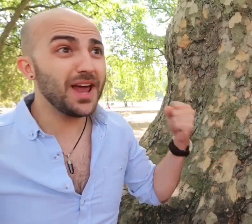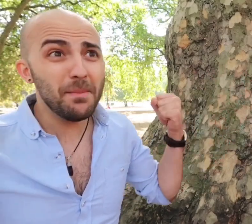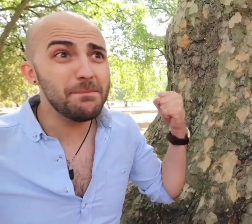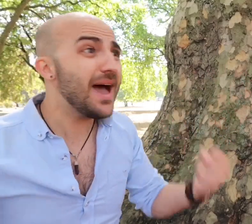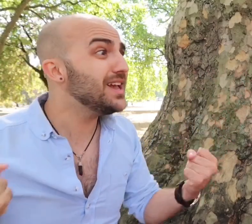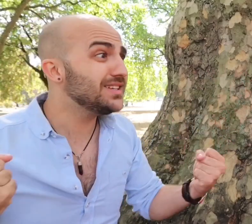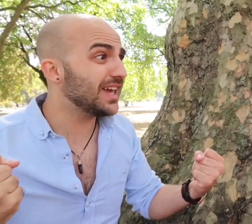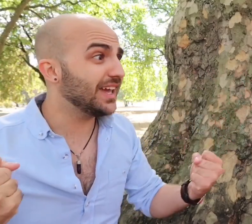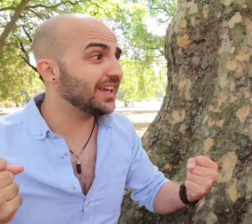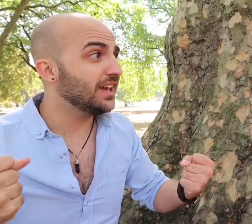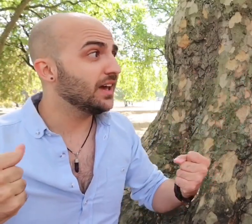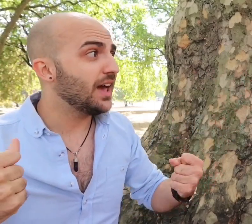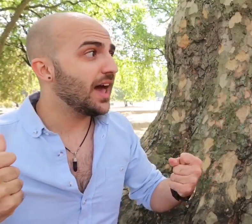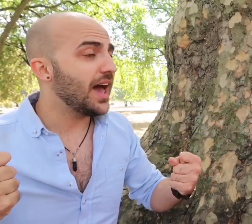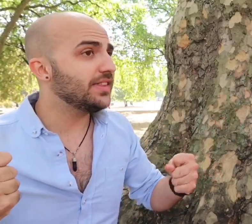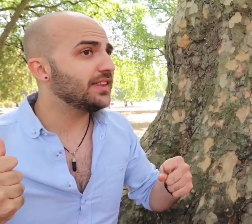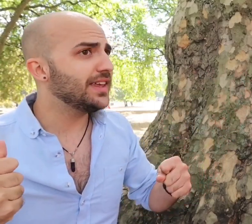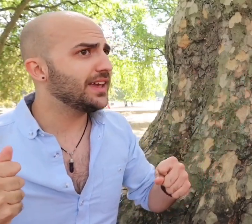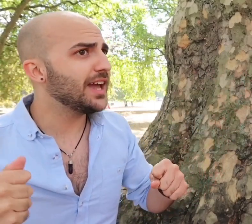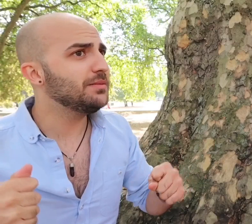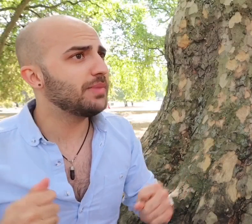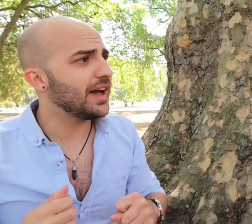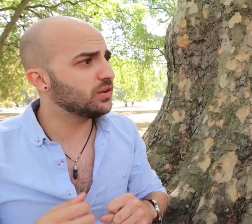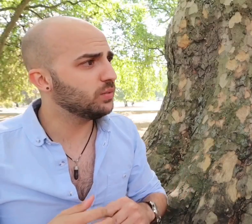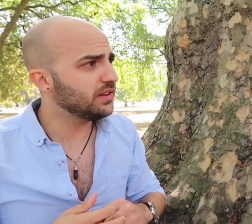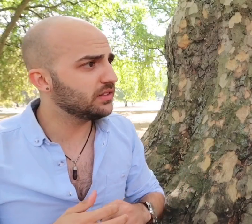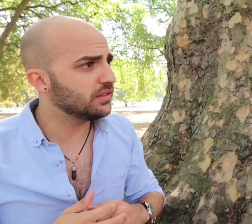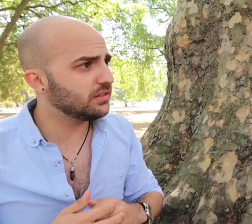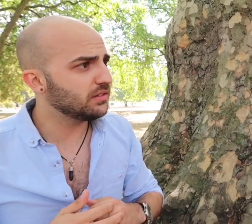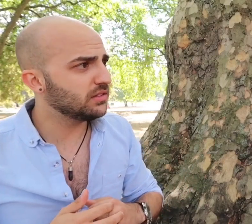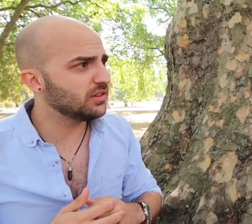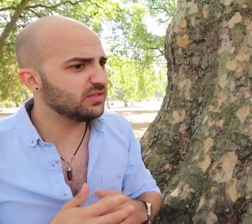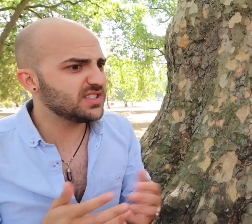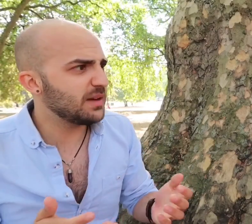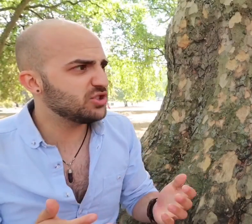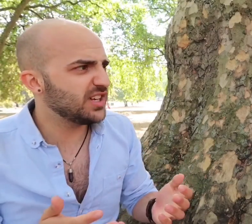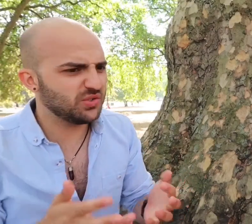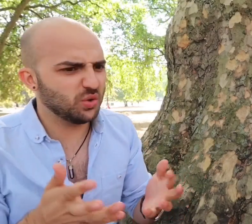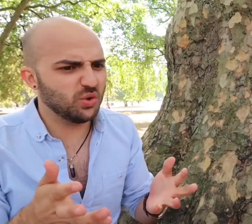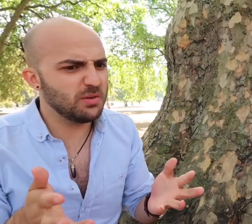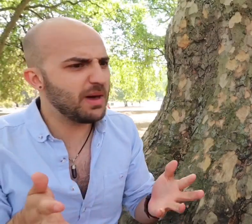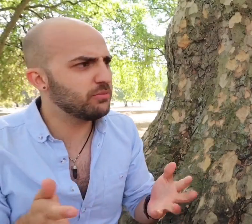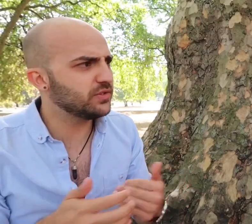went "Amazing" and then they came back with the receptionist or a member of